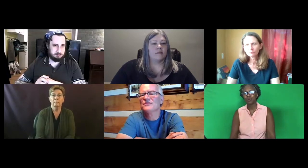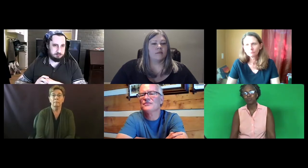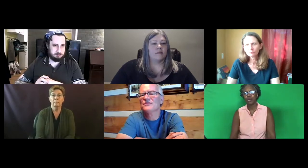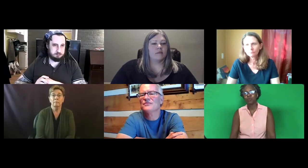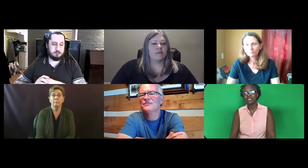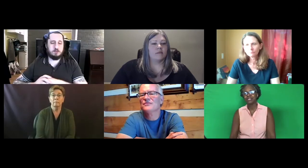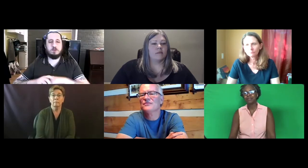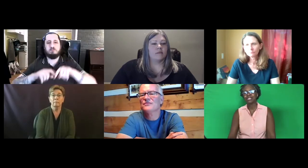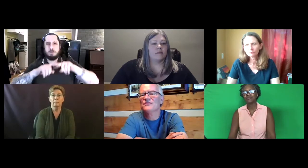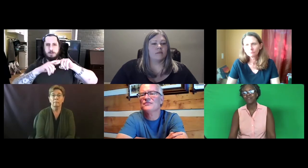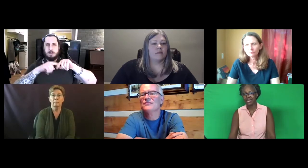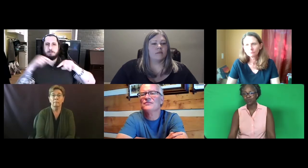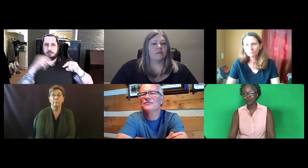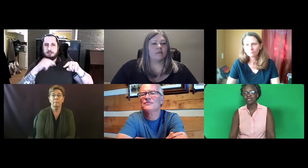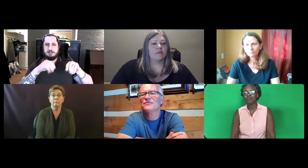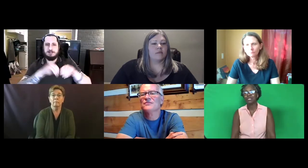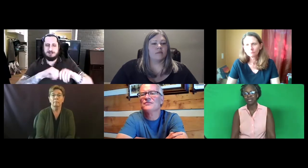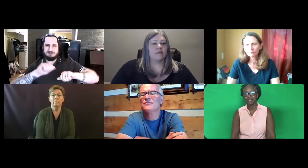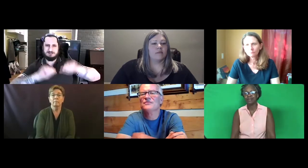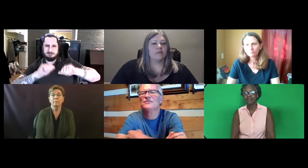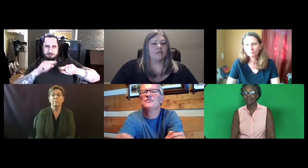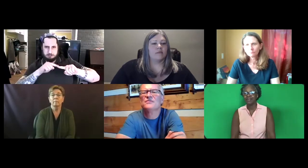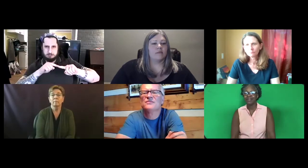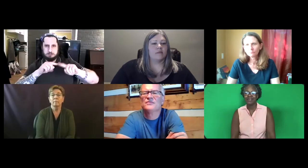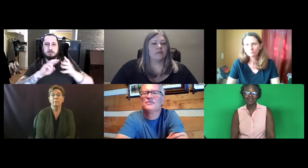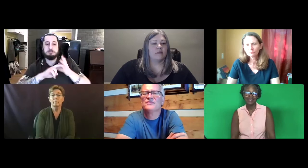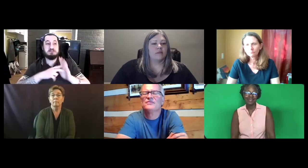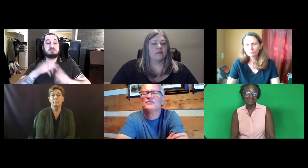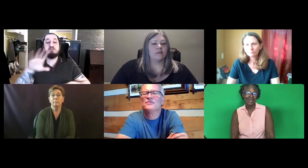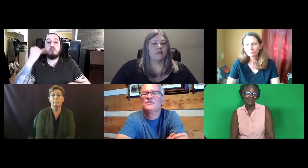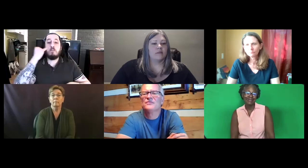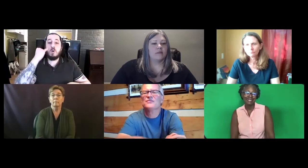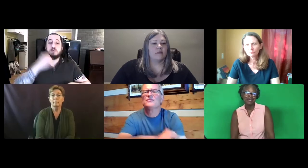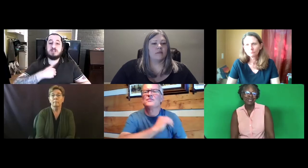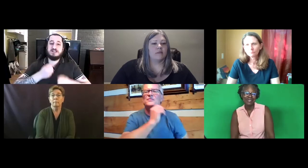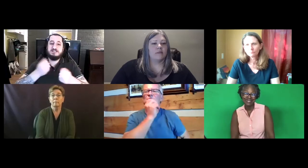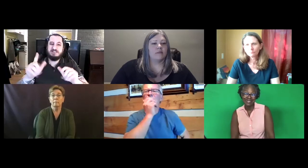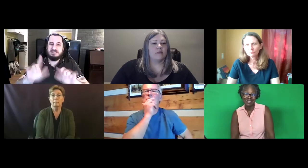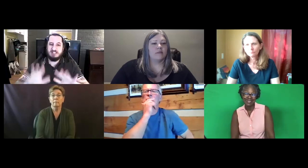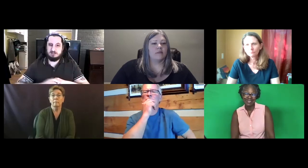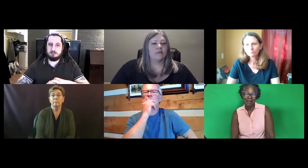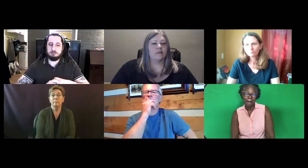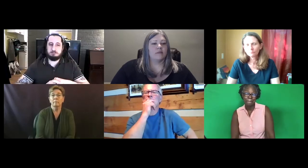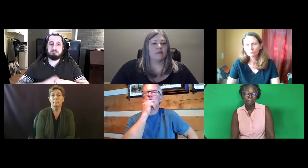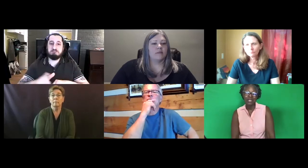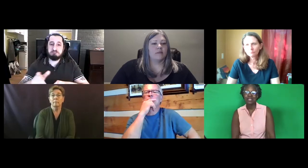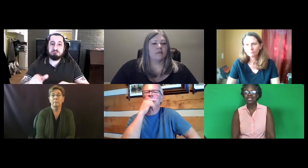When we say something is valid, what does that really mean? It again, depends.